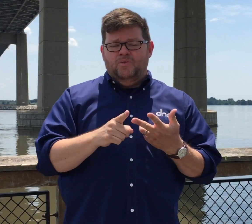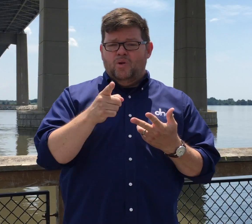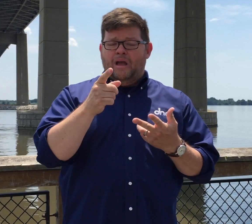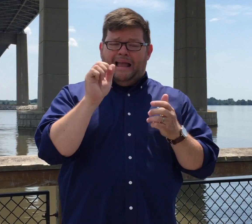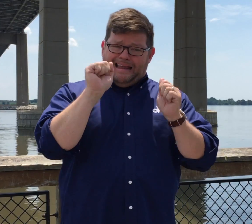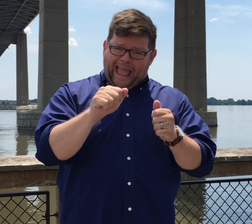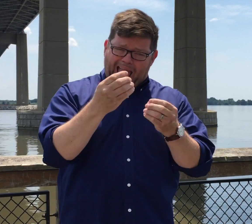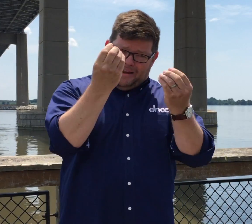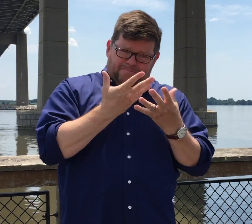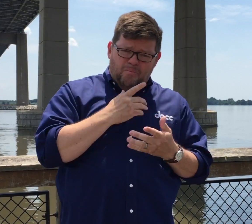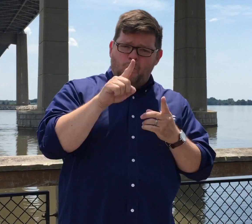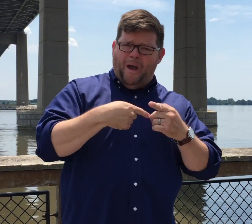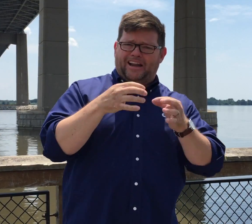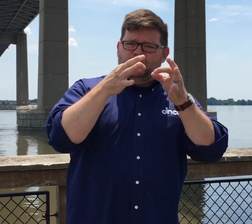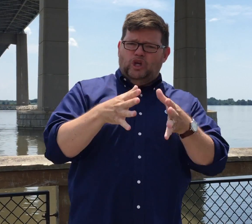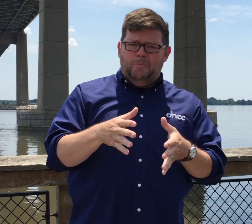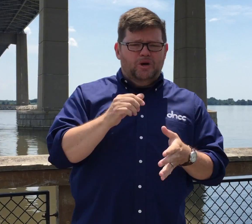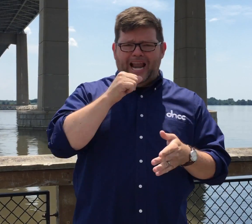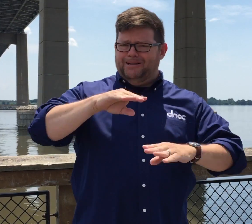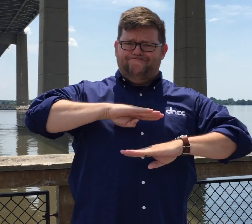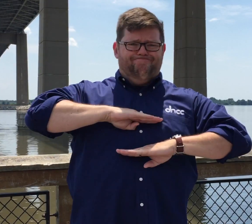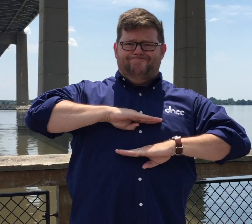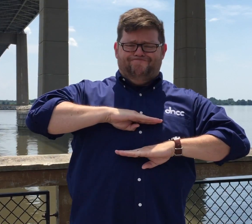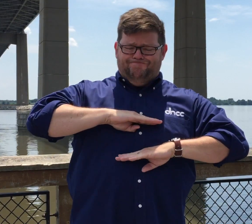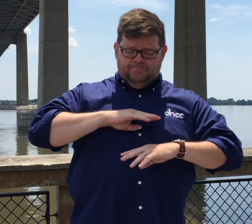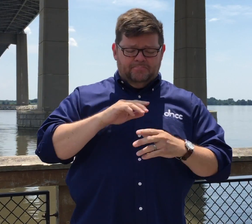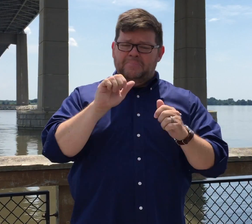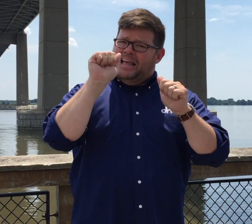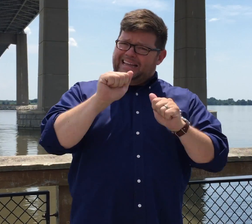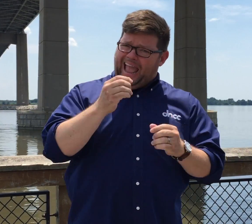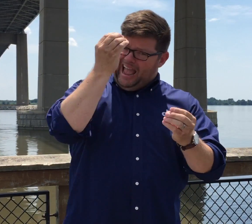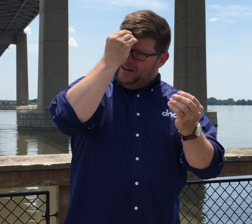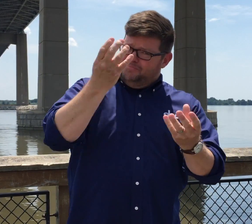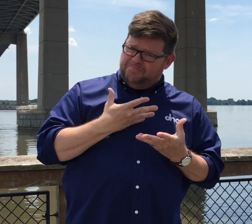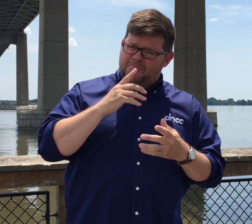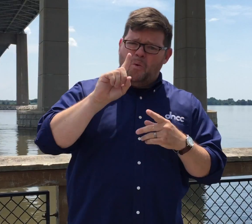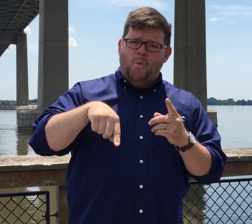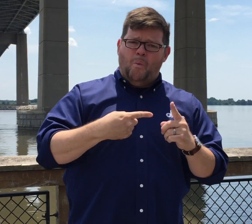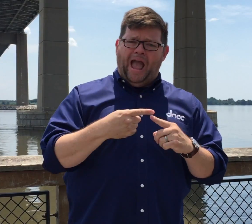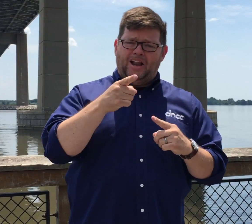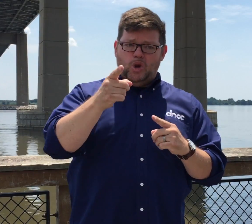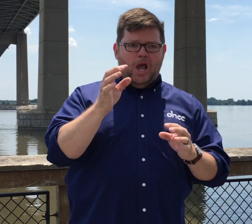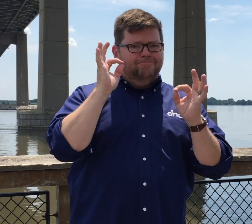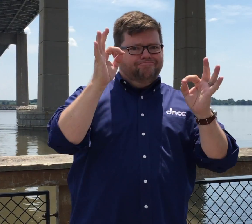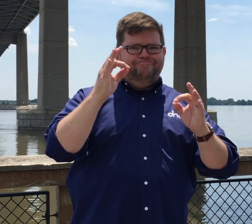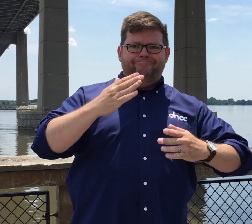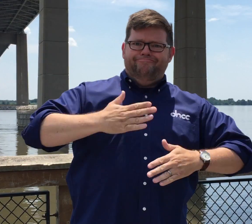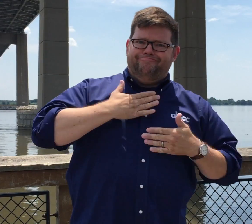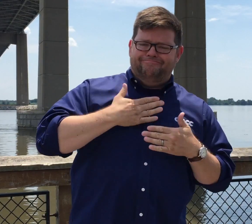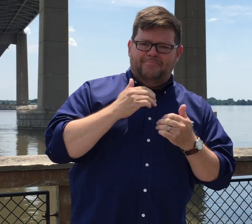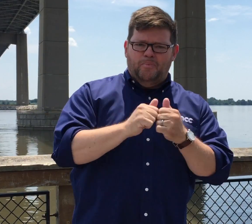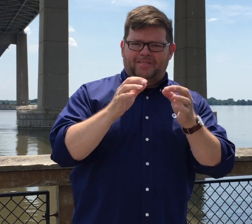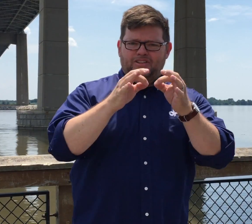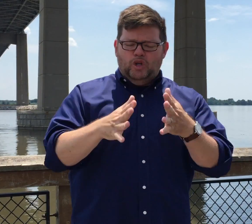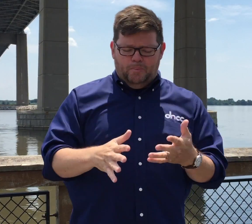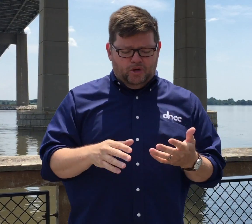You can tell us when an interpreter doesn't satisfy your needs. You can also tell us when you're happy with an interpreter's service!